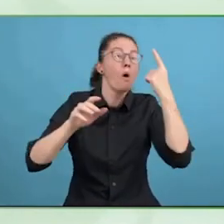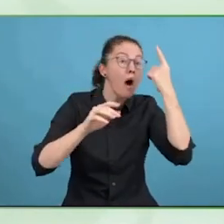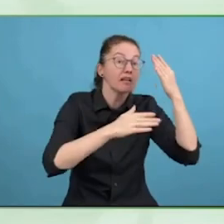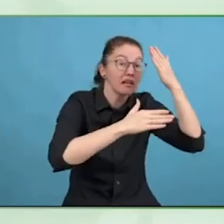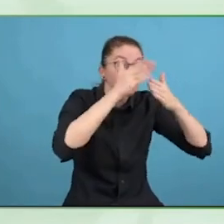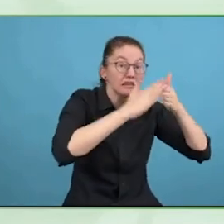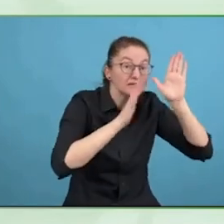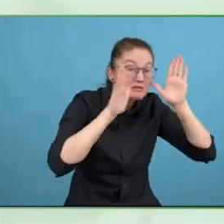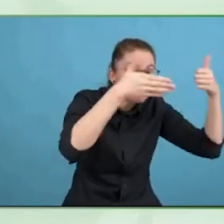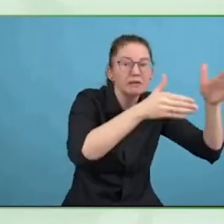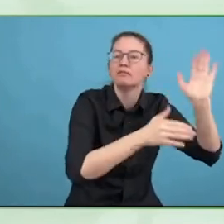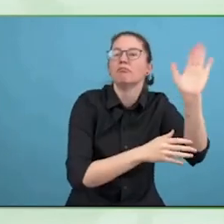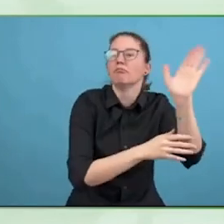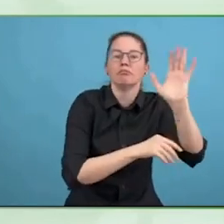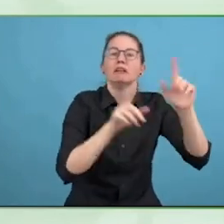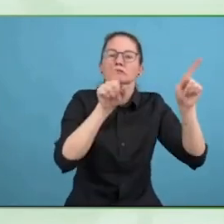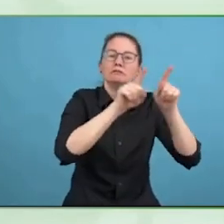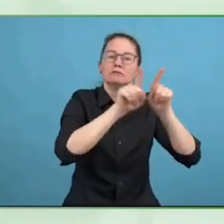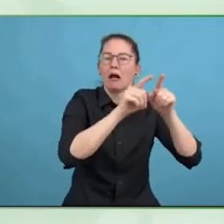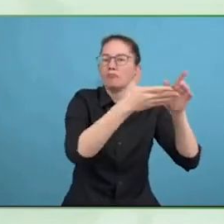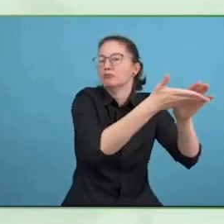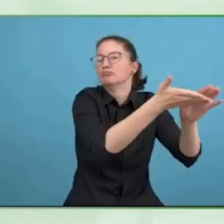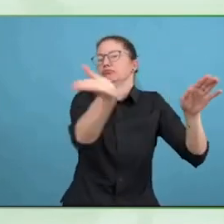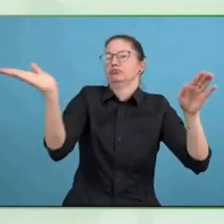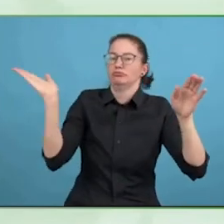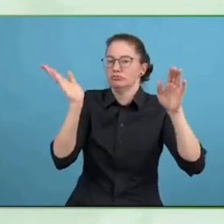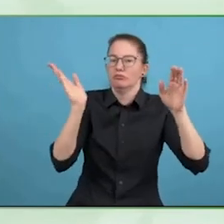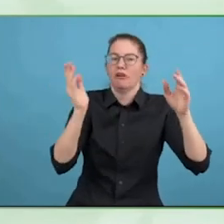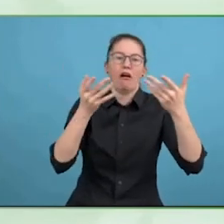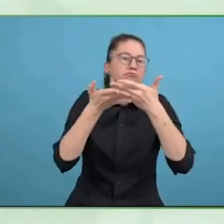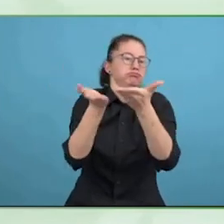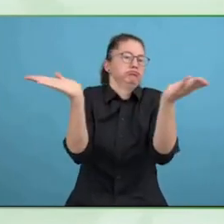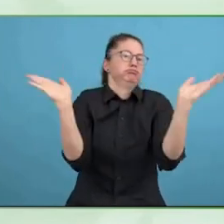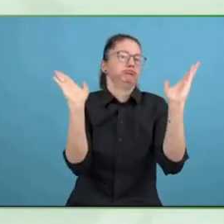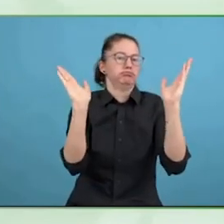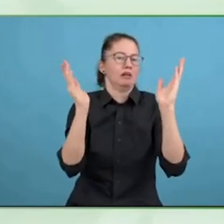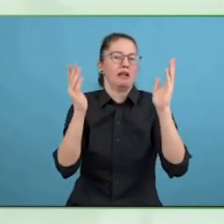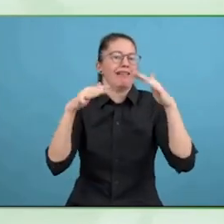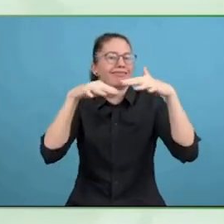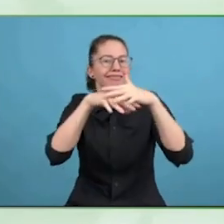screenwriter accessibility but also language accessibility, Susan